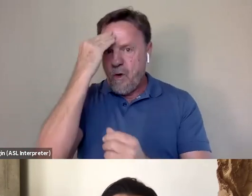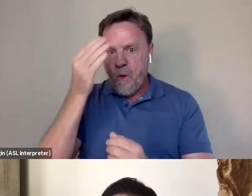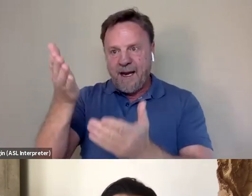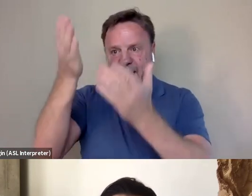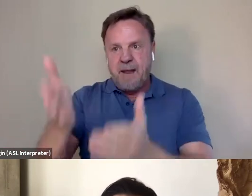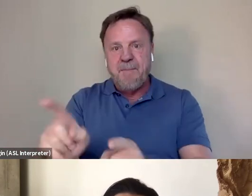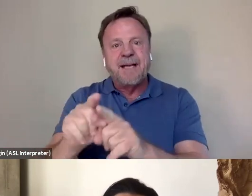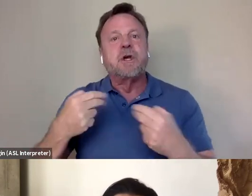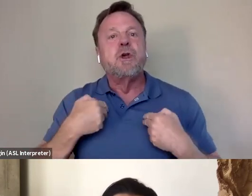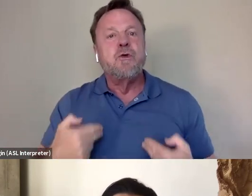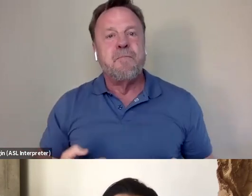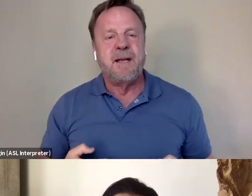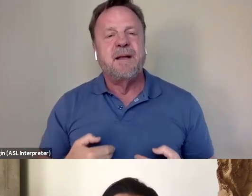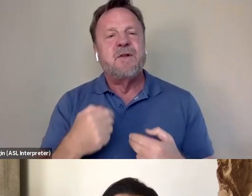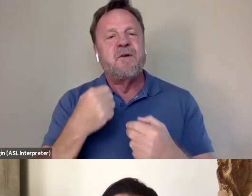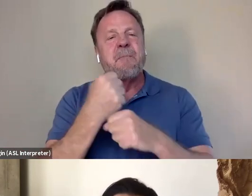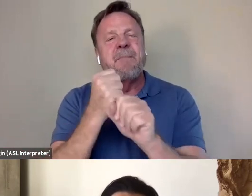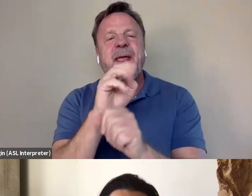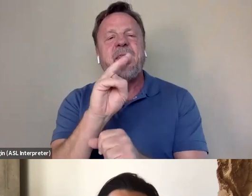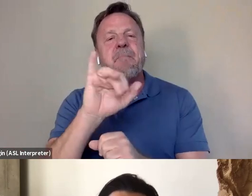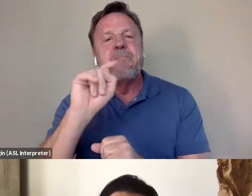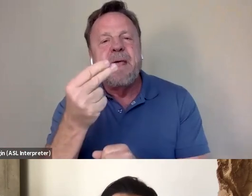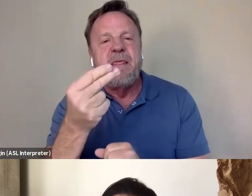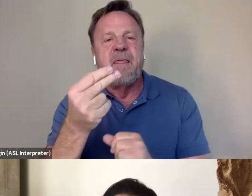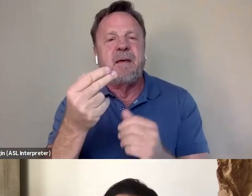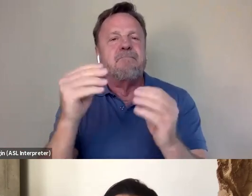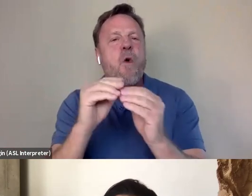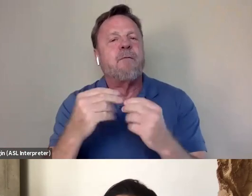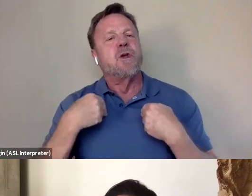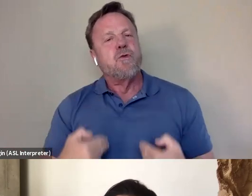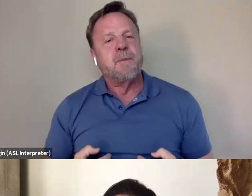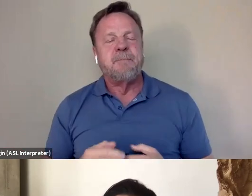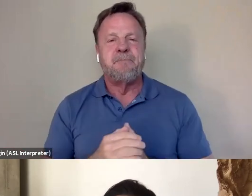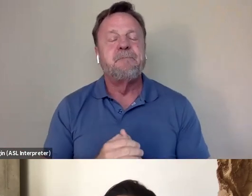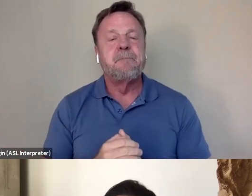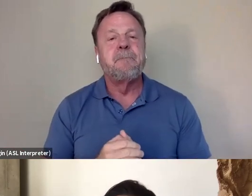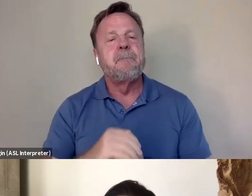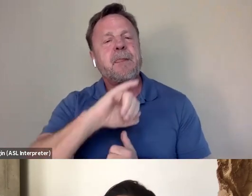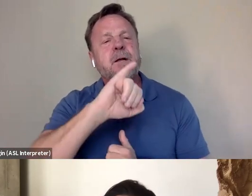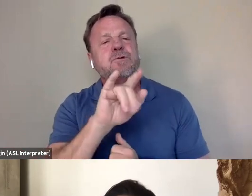and really humanizing the myth of Bruce Lee. So Julia, what was your entry point to this project?